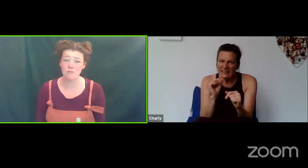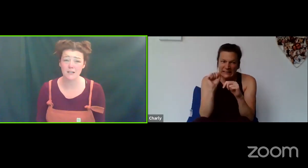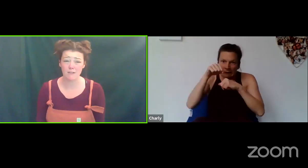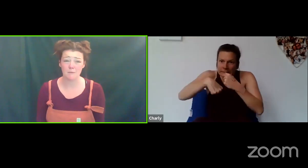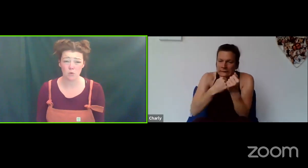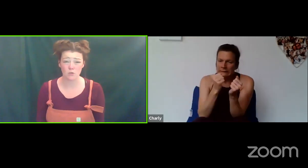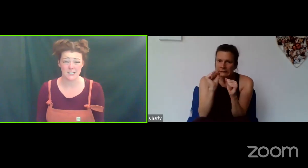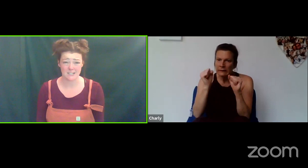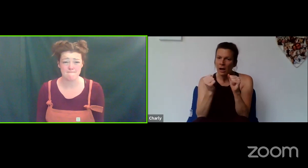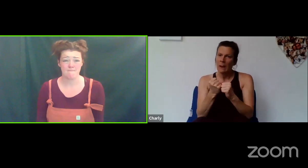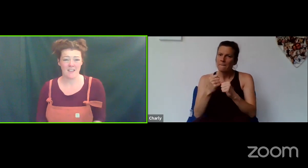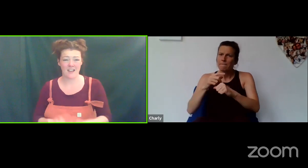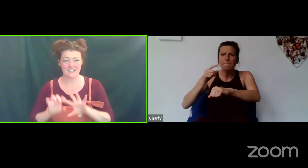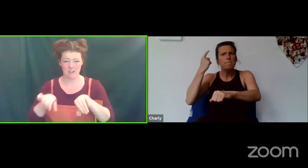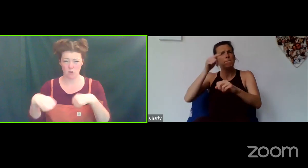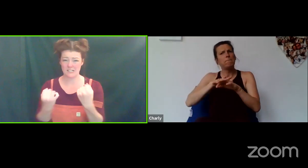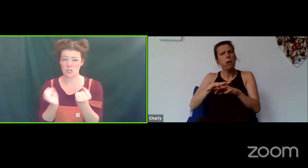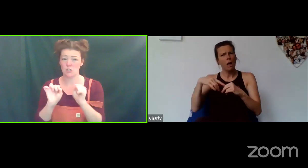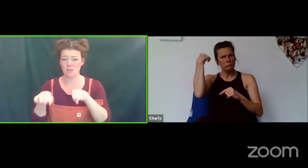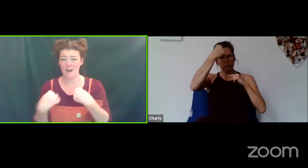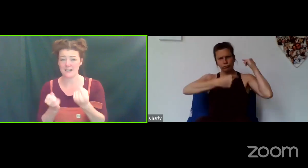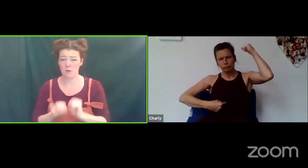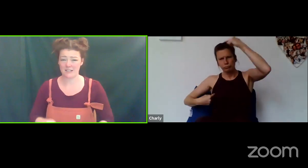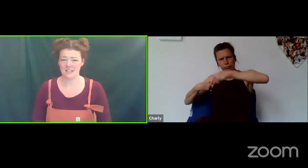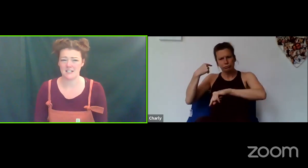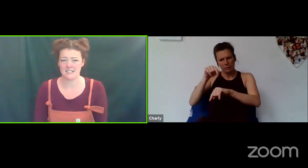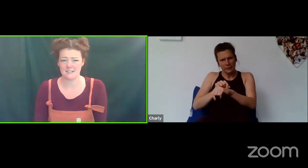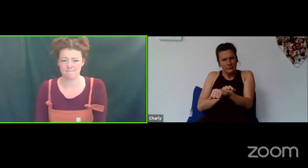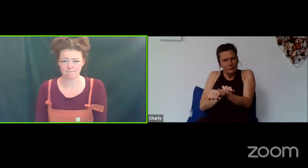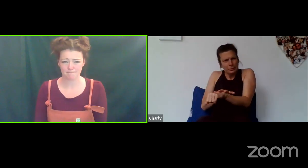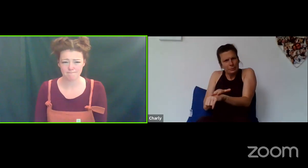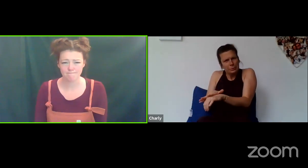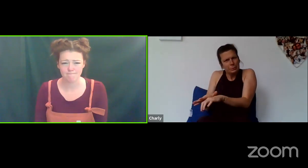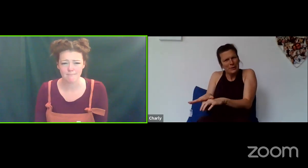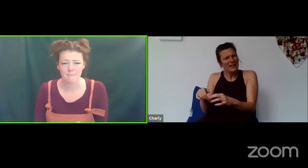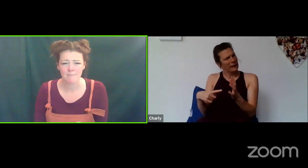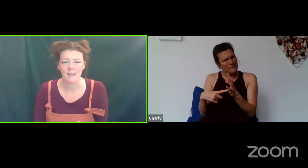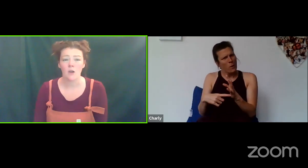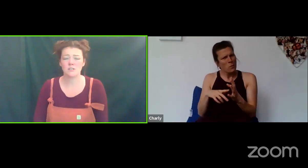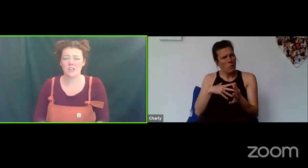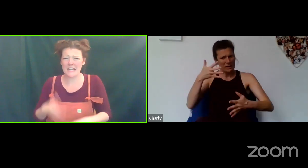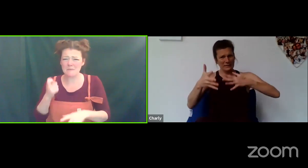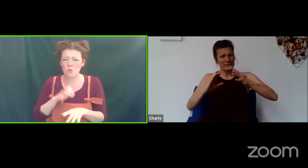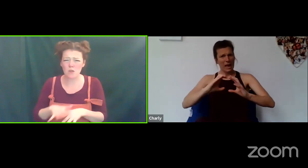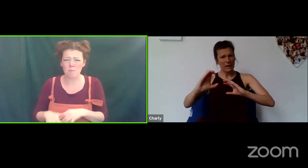really really important to do those flexible exercises. Also it keeps all the